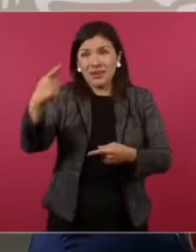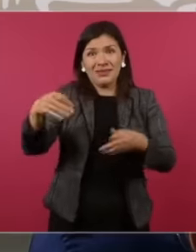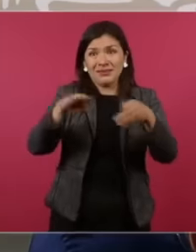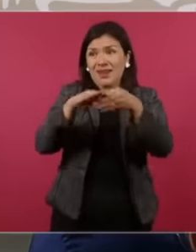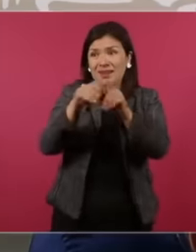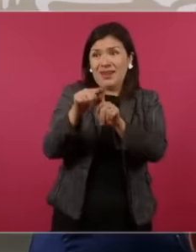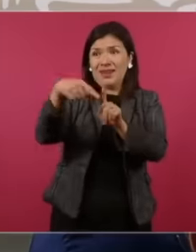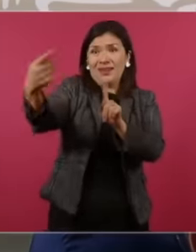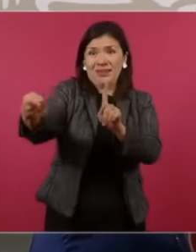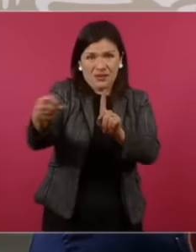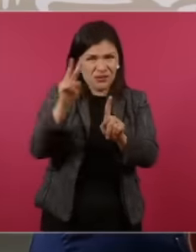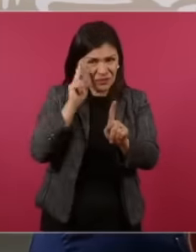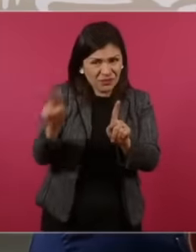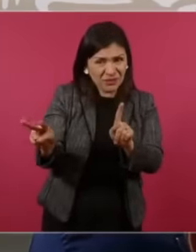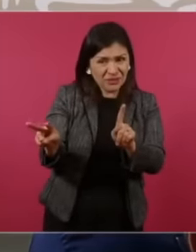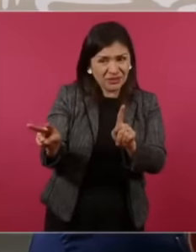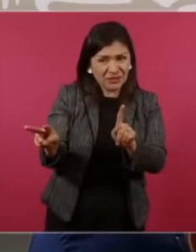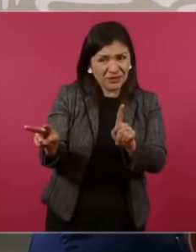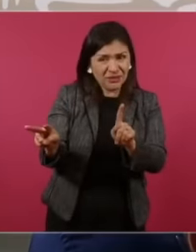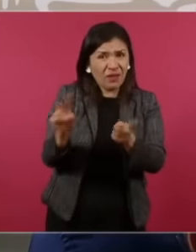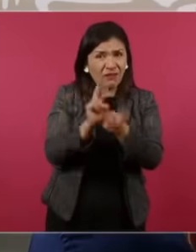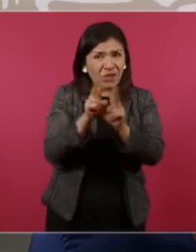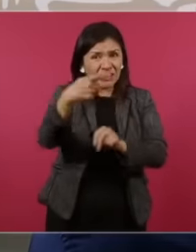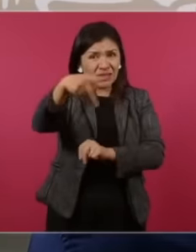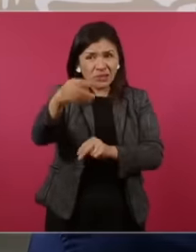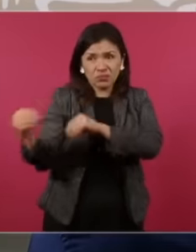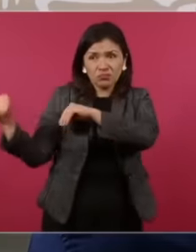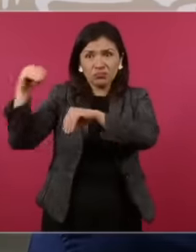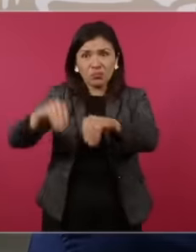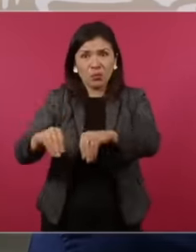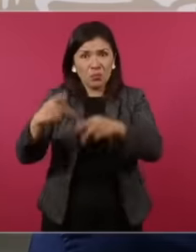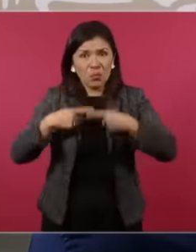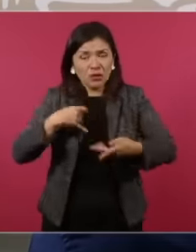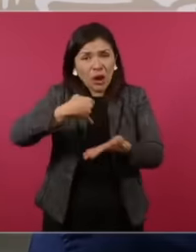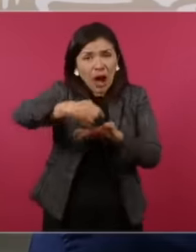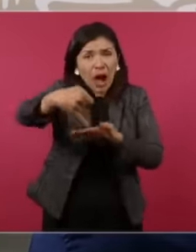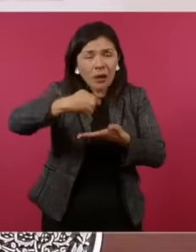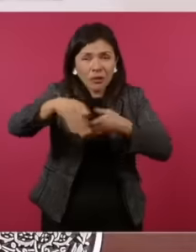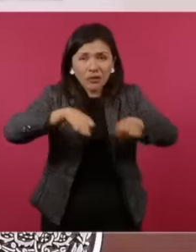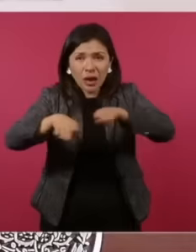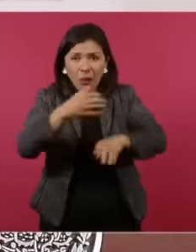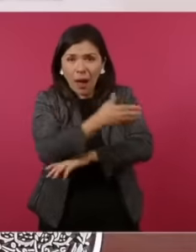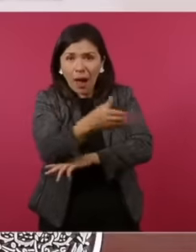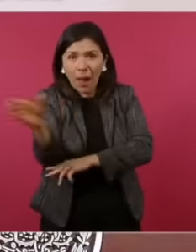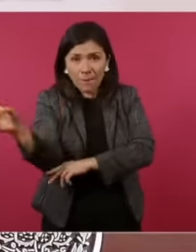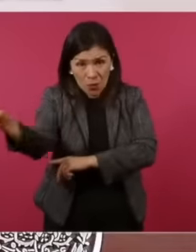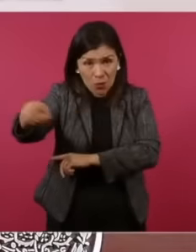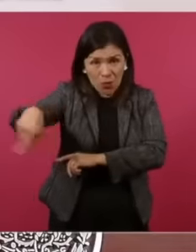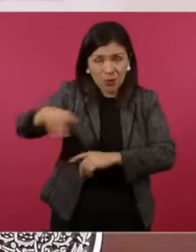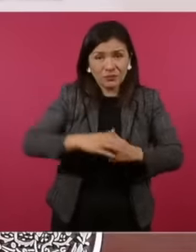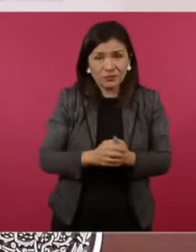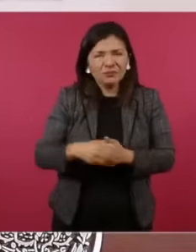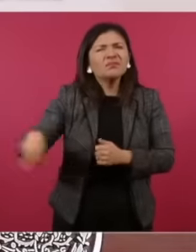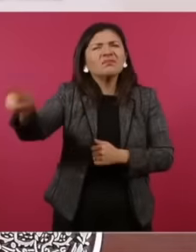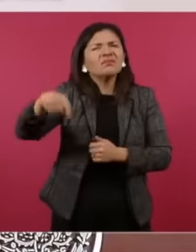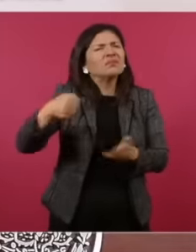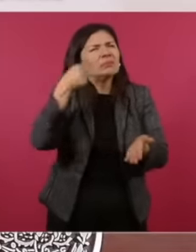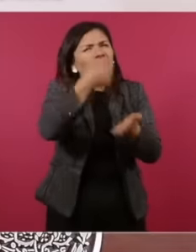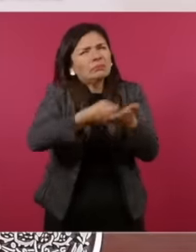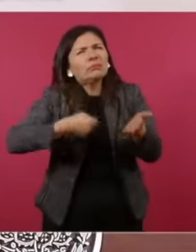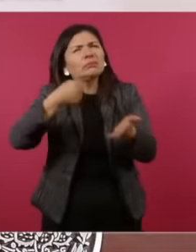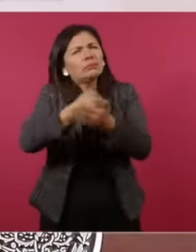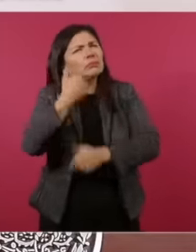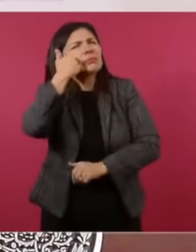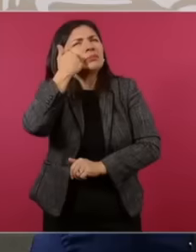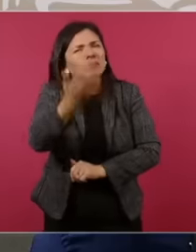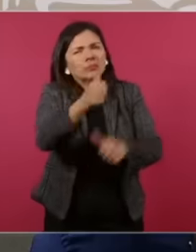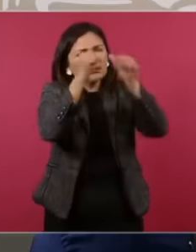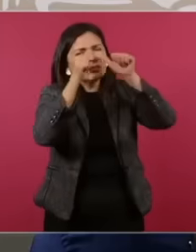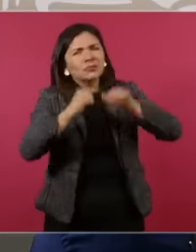yes you have seen them president Ah these people yes Ah And yes you know what they are fighting that is a